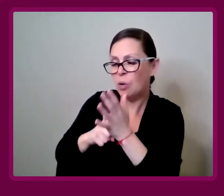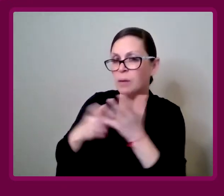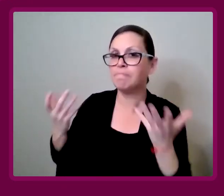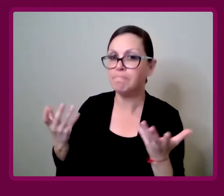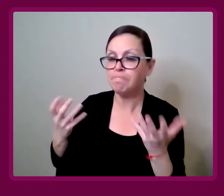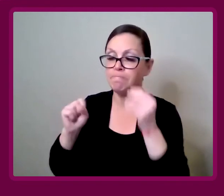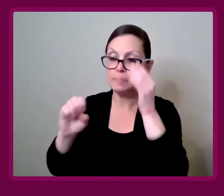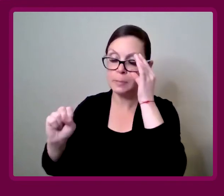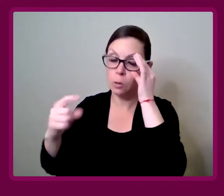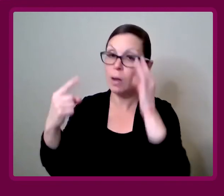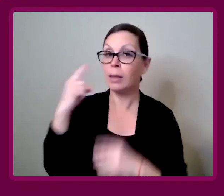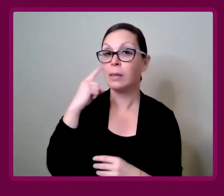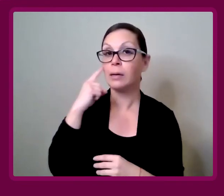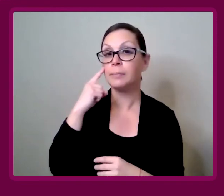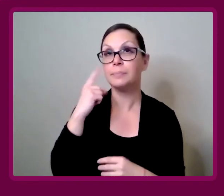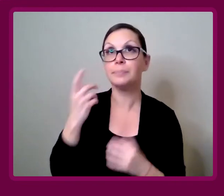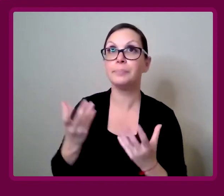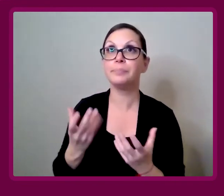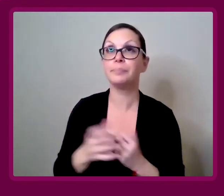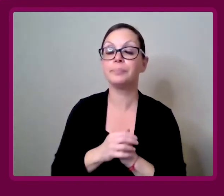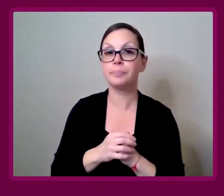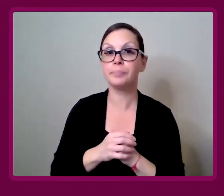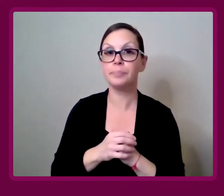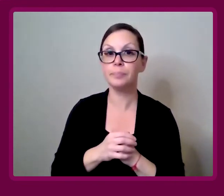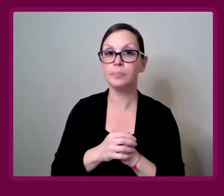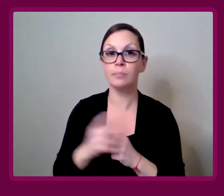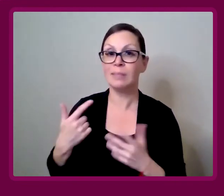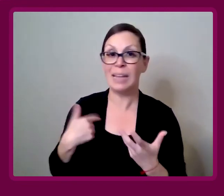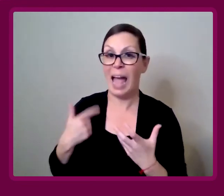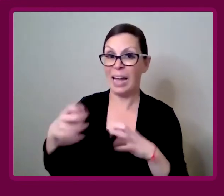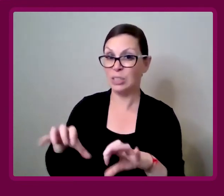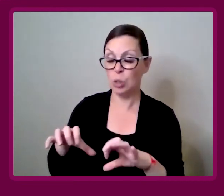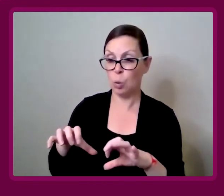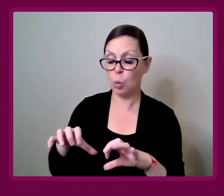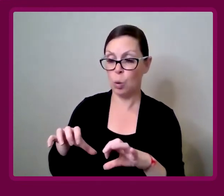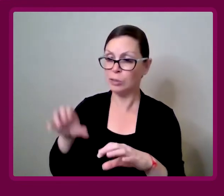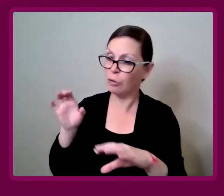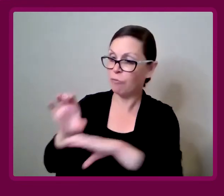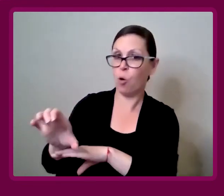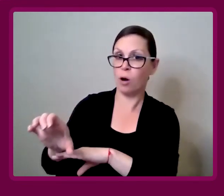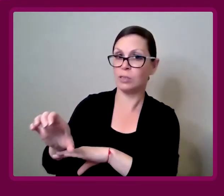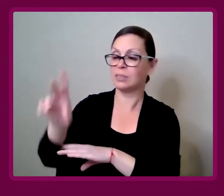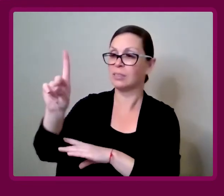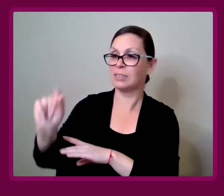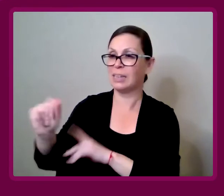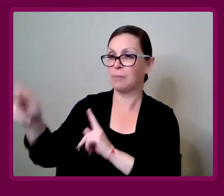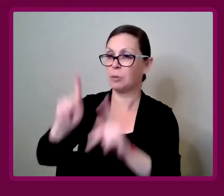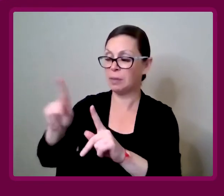Amy Francis-Smith: I think, I don't want to have to make disabled